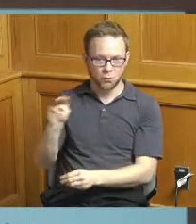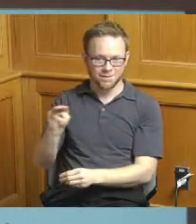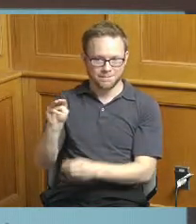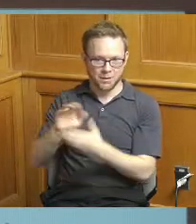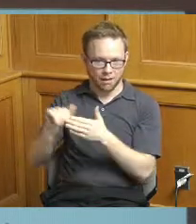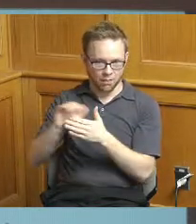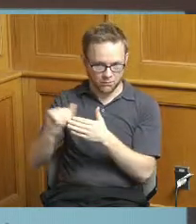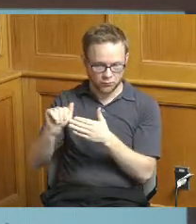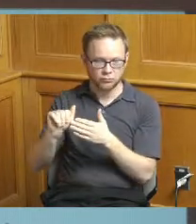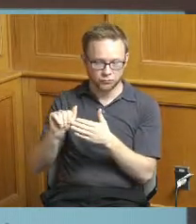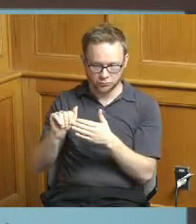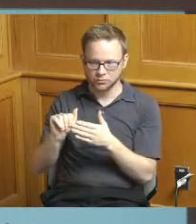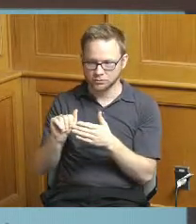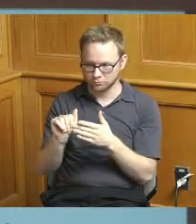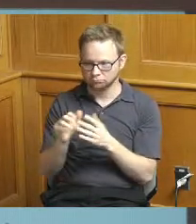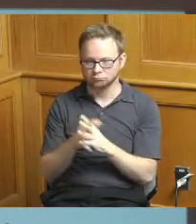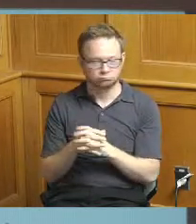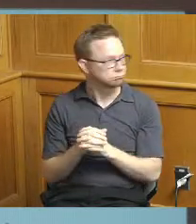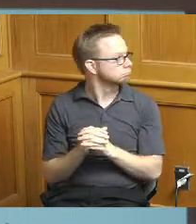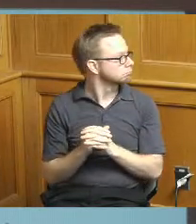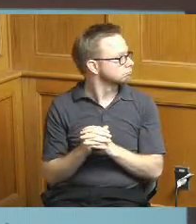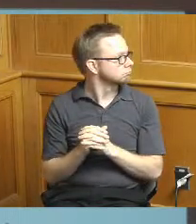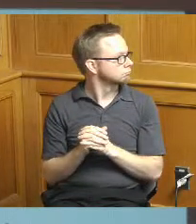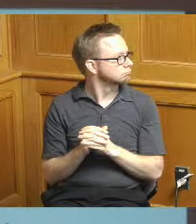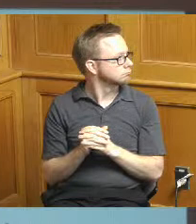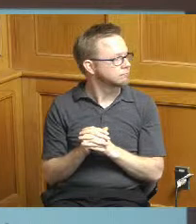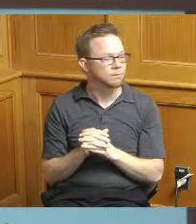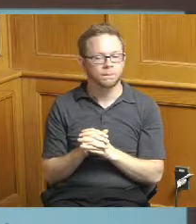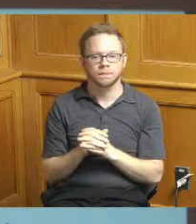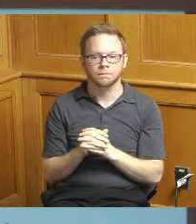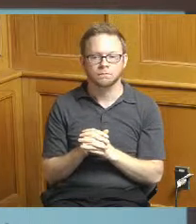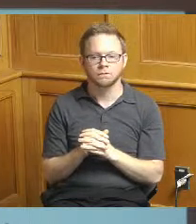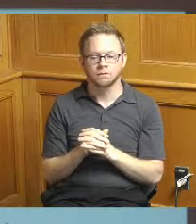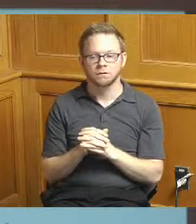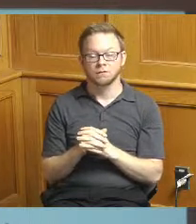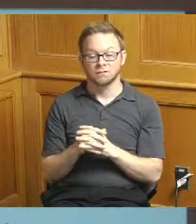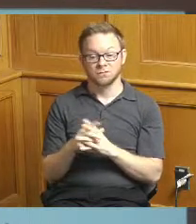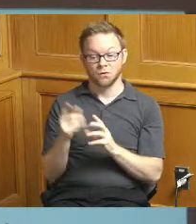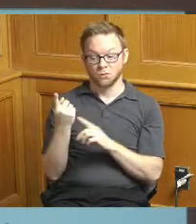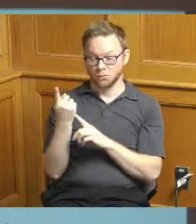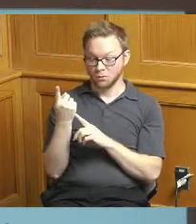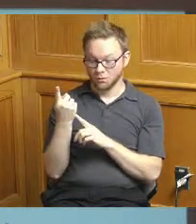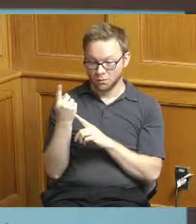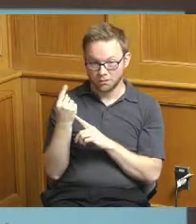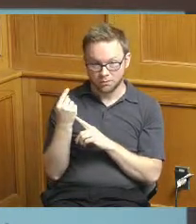and just generally a lot of what we were do a lot of what we did achieve in 2021 was really